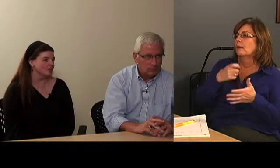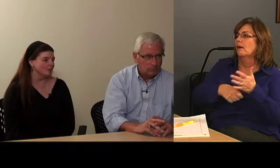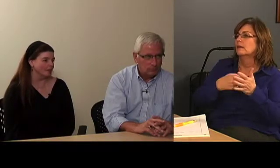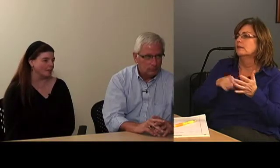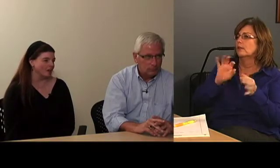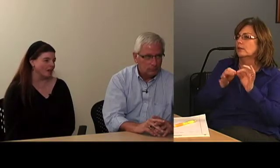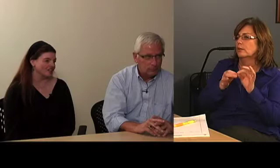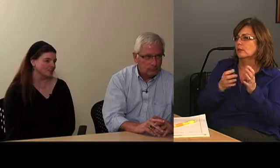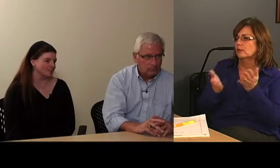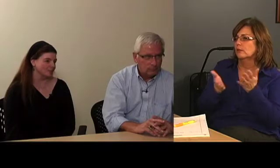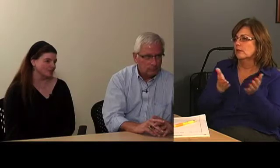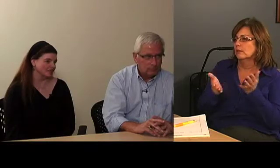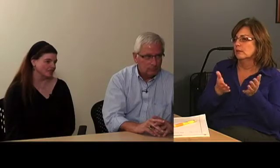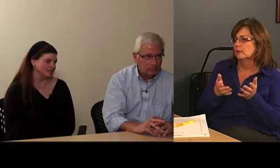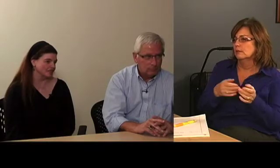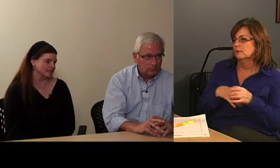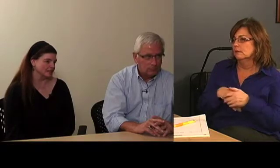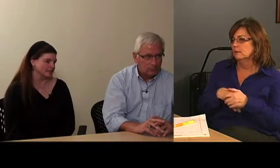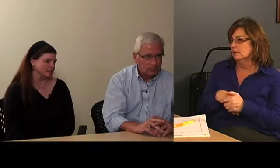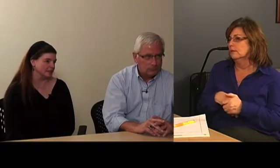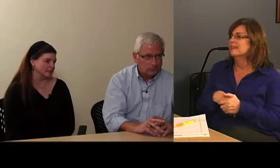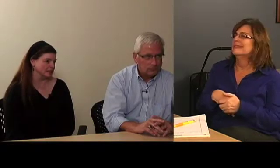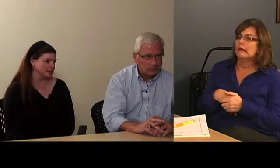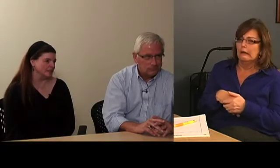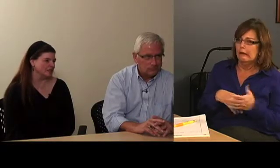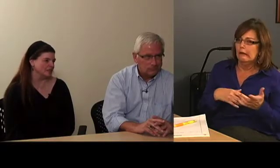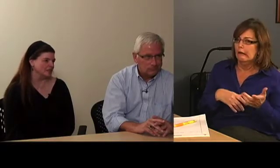to pick up the cost for interpreting services.